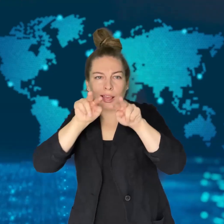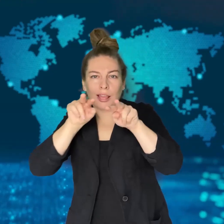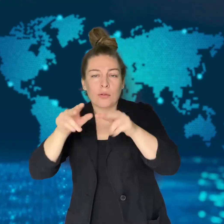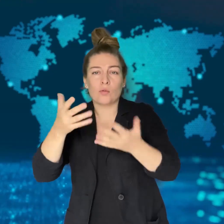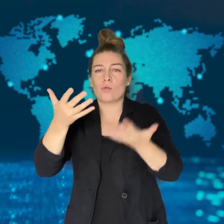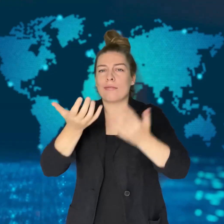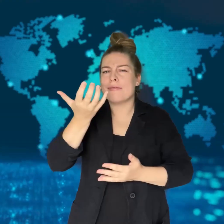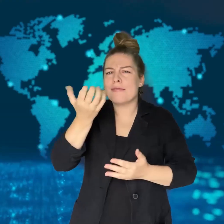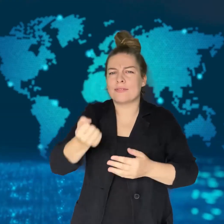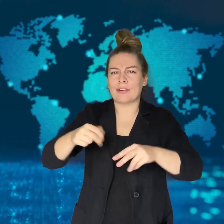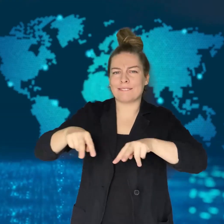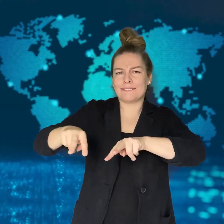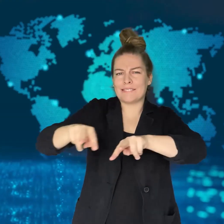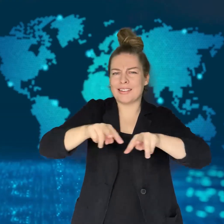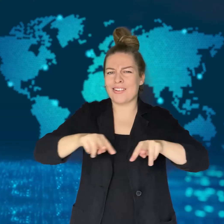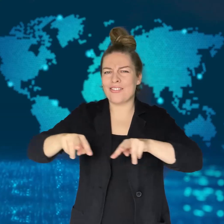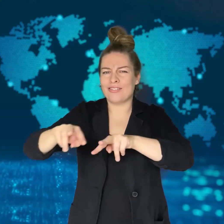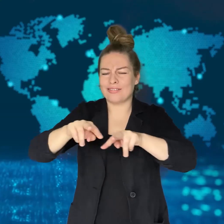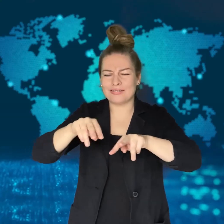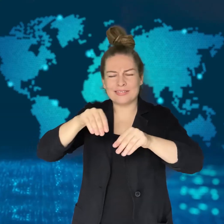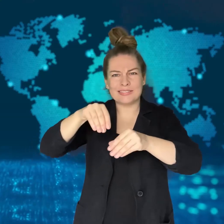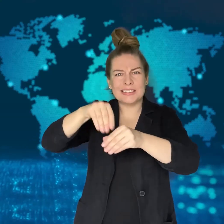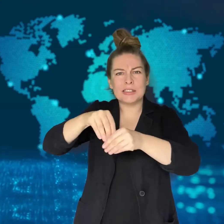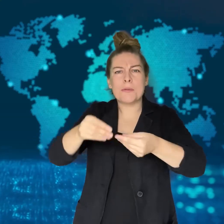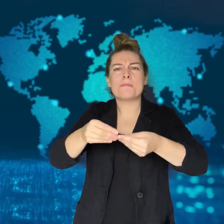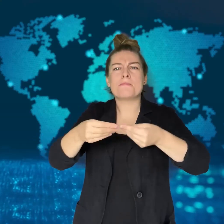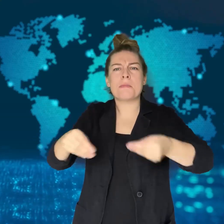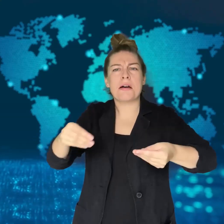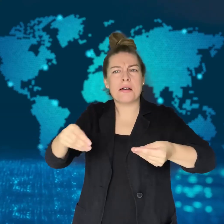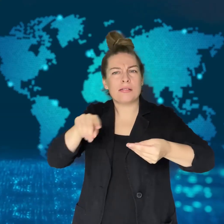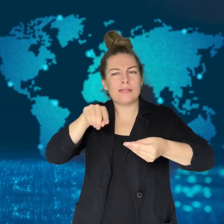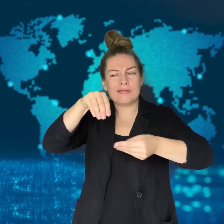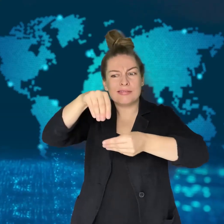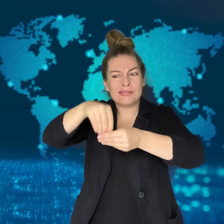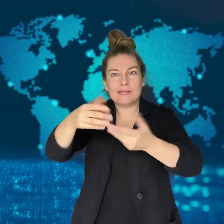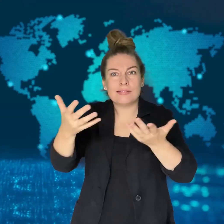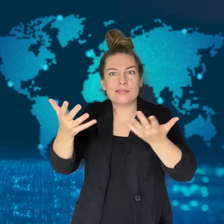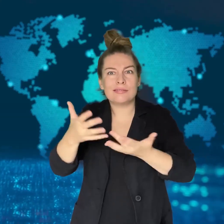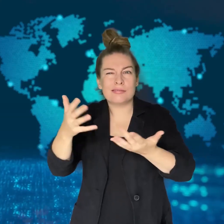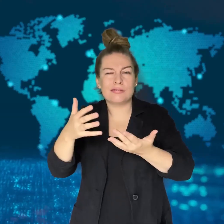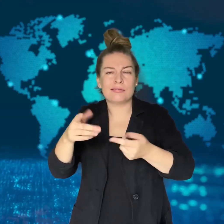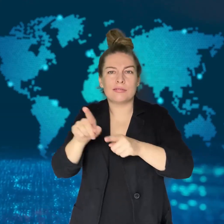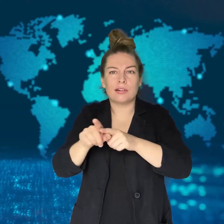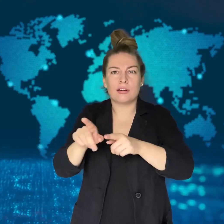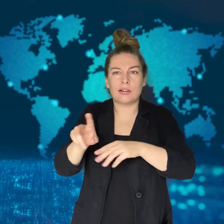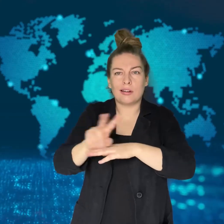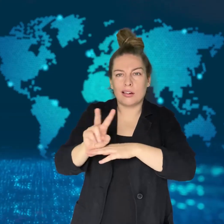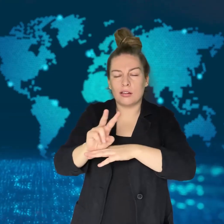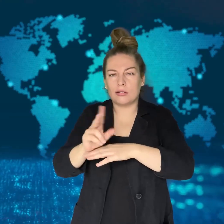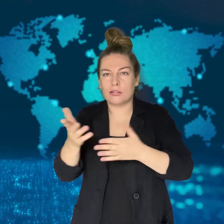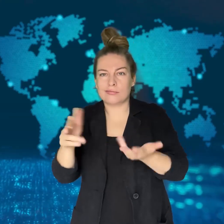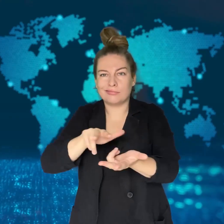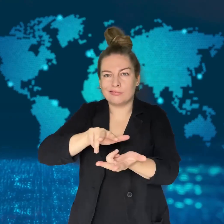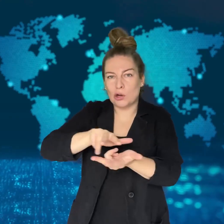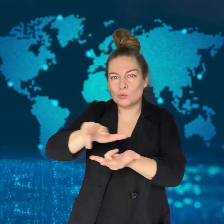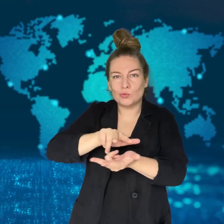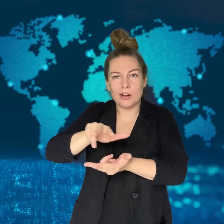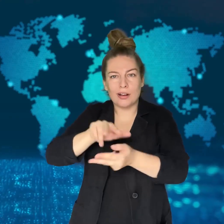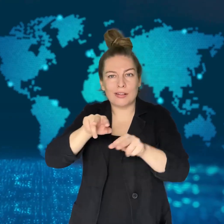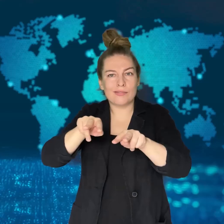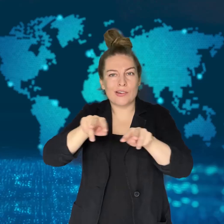possessing sexually explicit deep fakes.